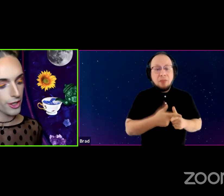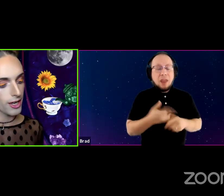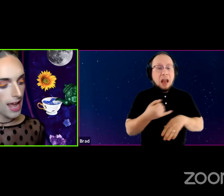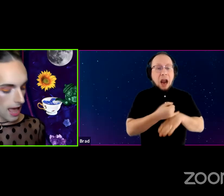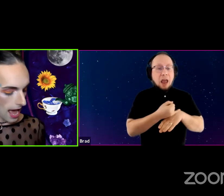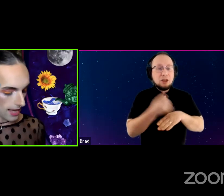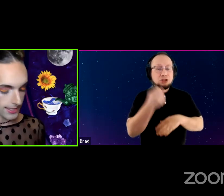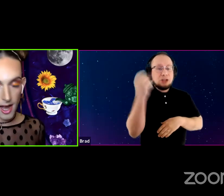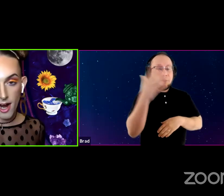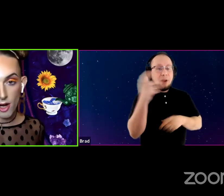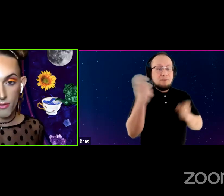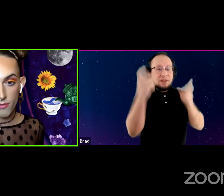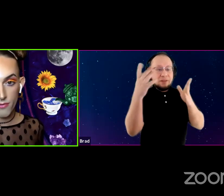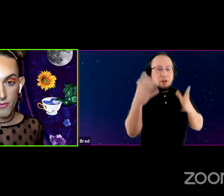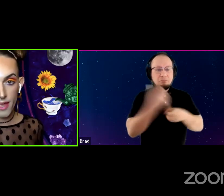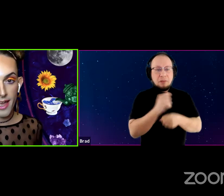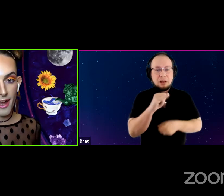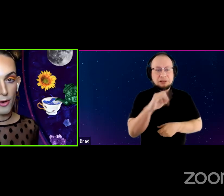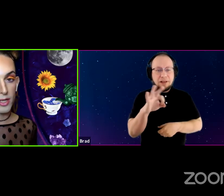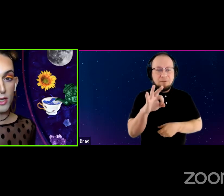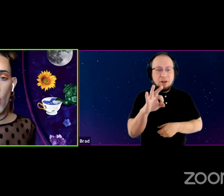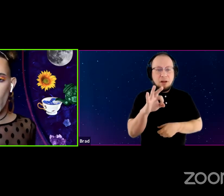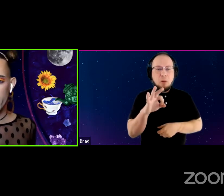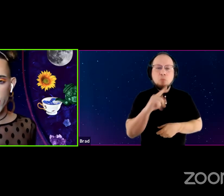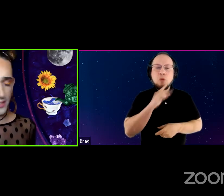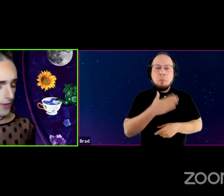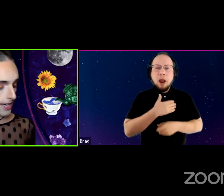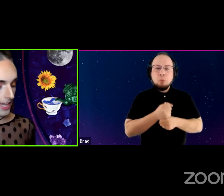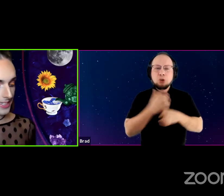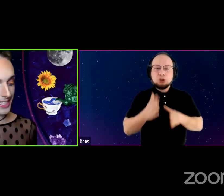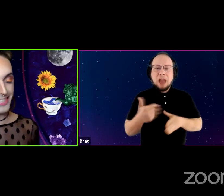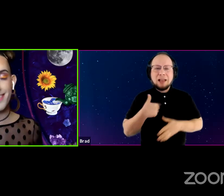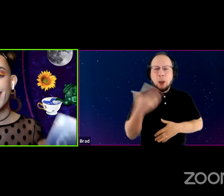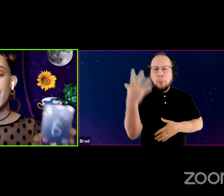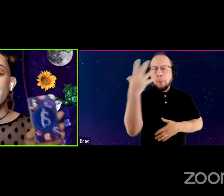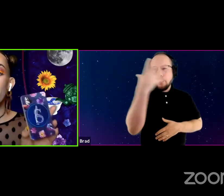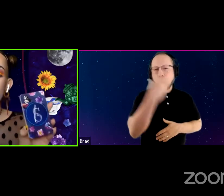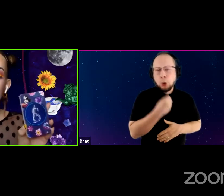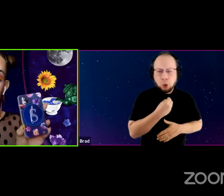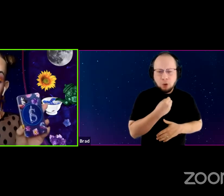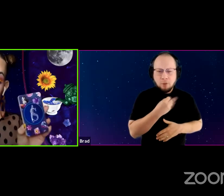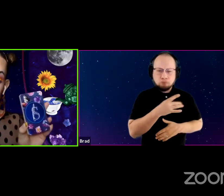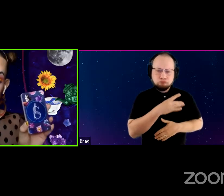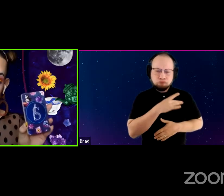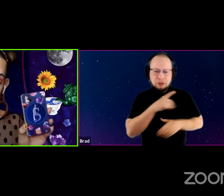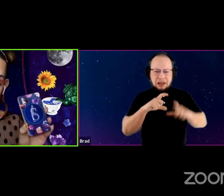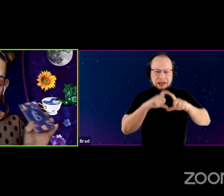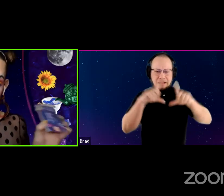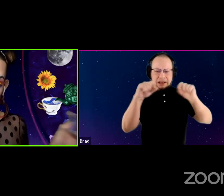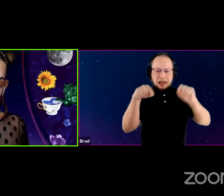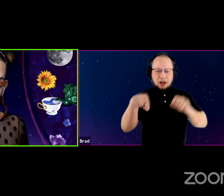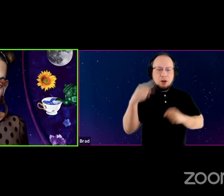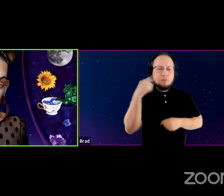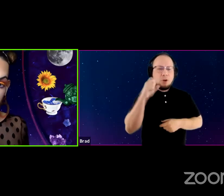has our very gorgeous, very elegant, custom deck of Sonnet Cards. So I'm also going to pull one